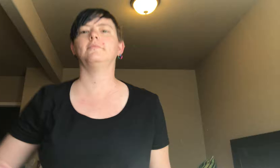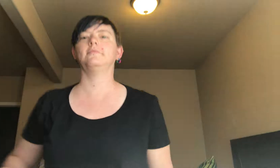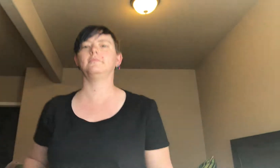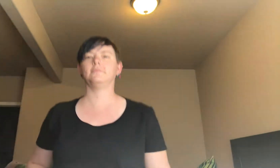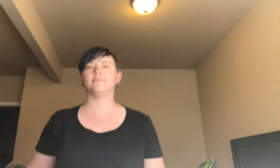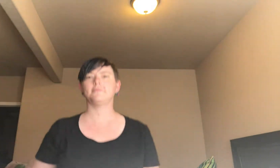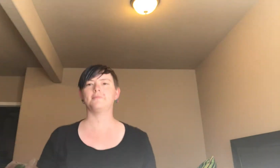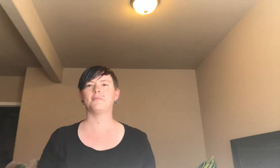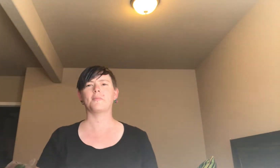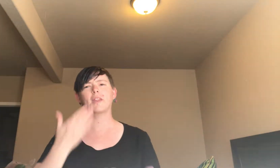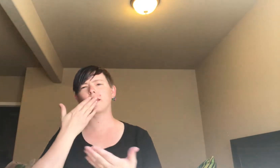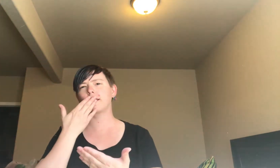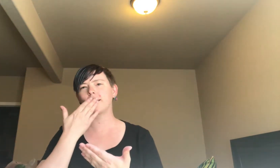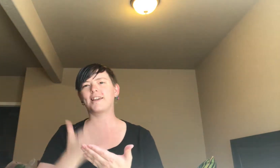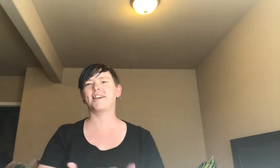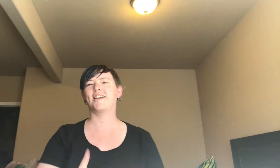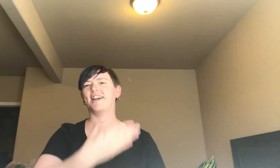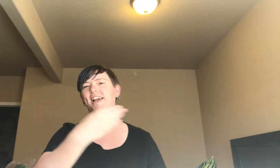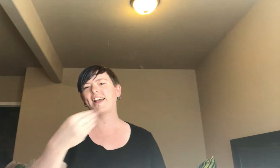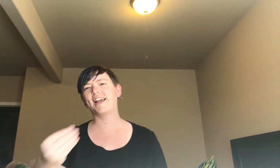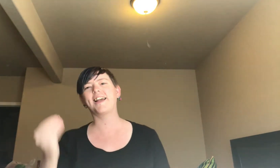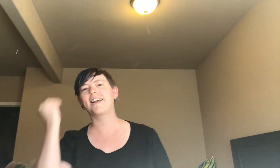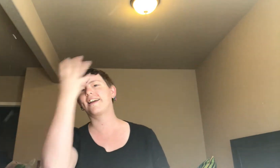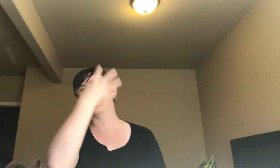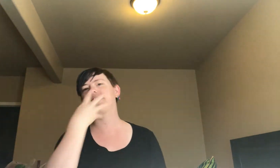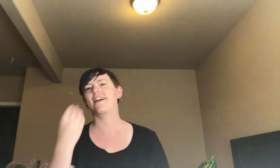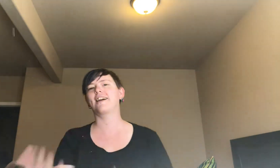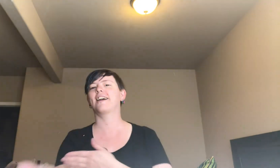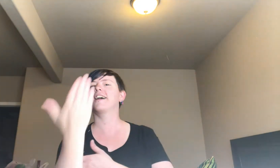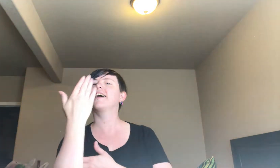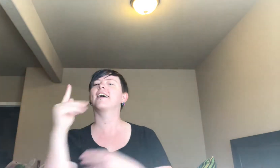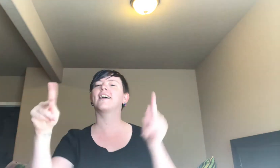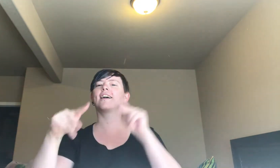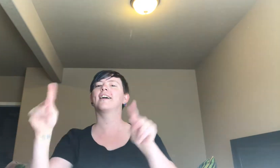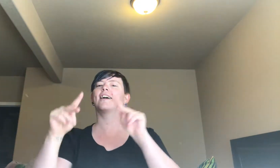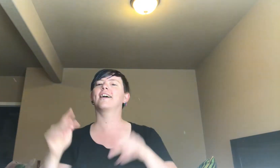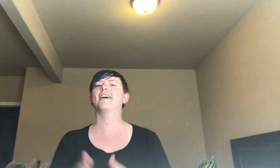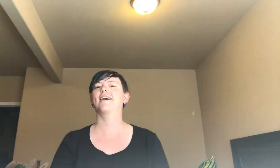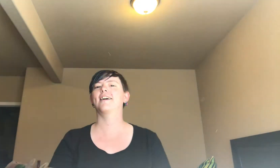Good and lovely morning people!